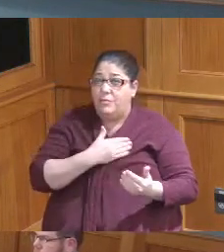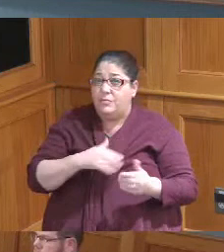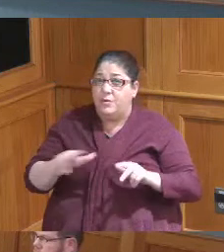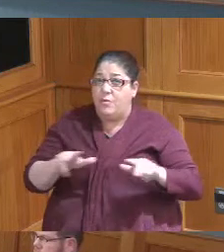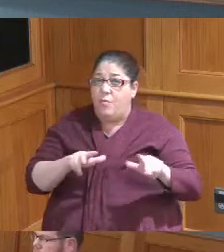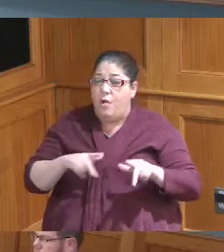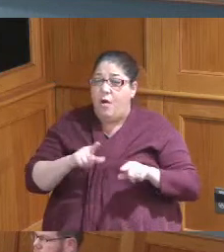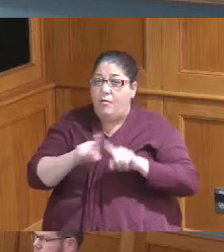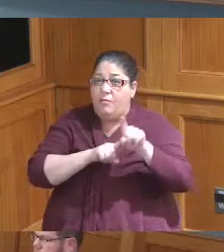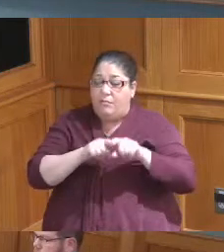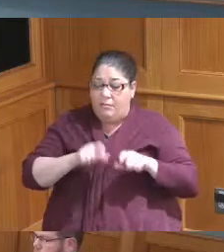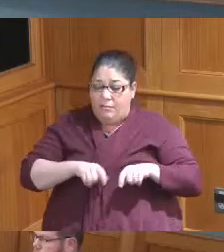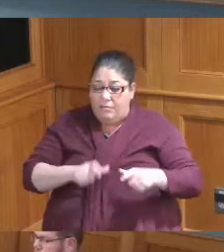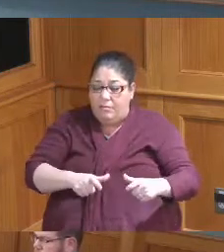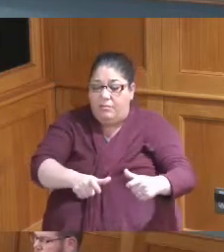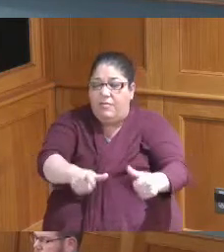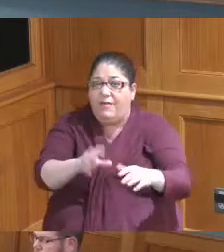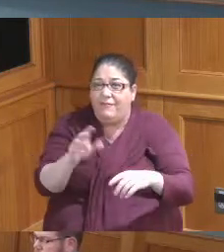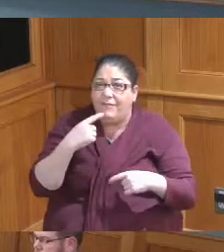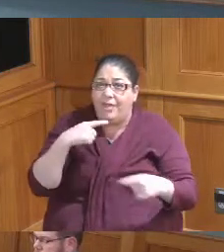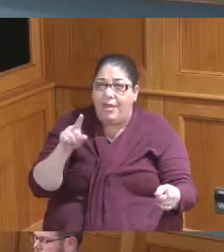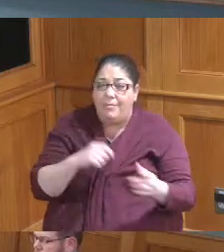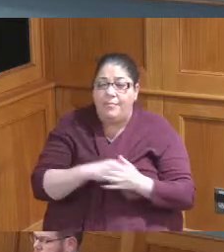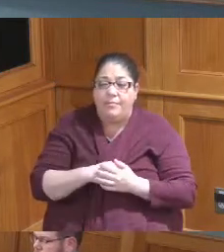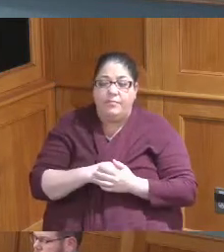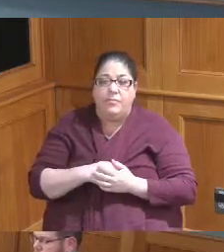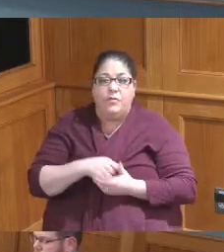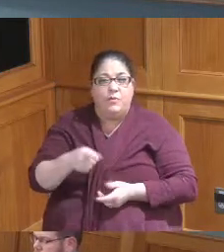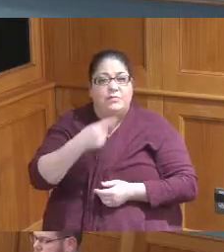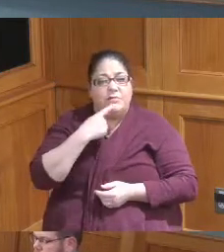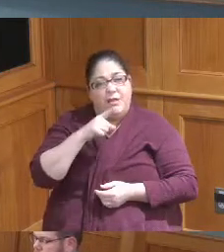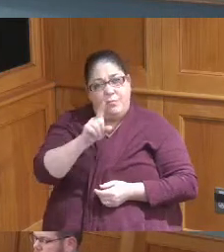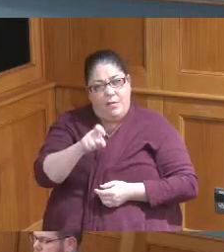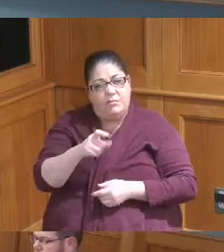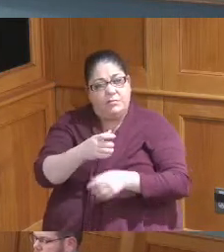were talking about that but you were saying you would have to get the city the county